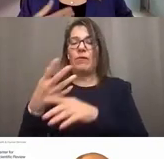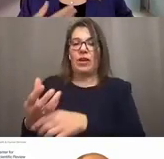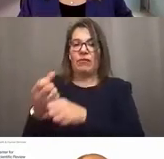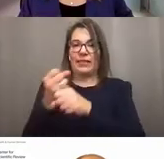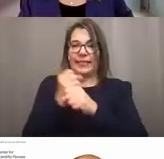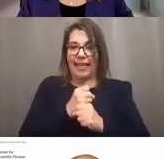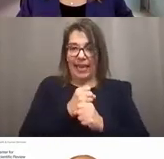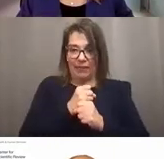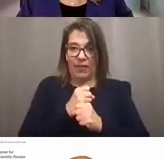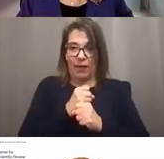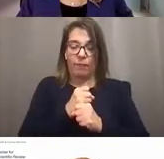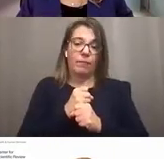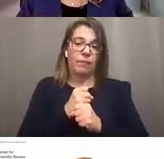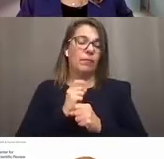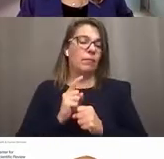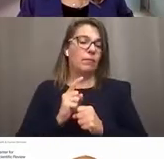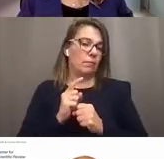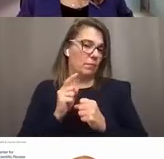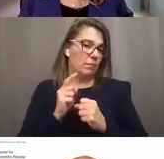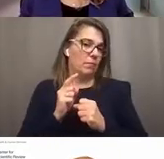in terms of the application receipt and referral.